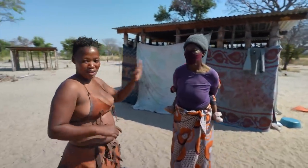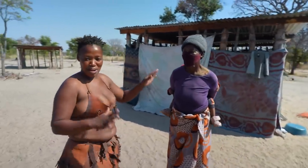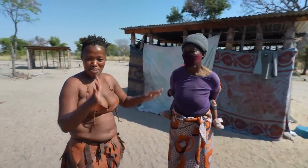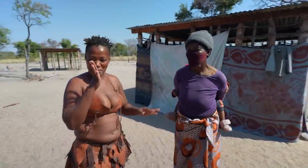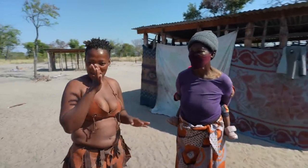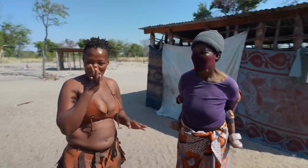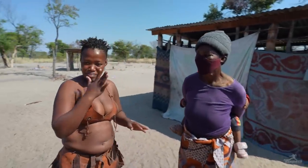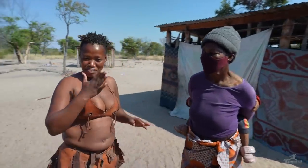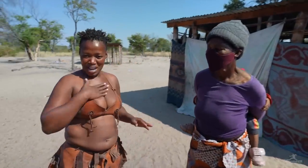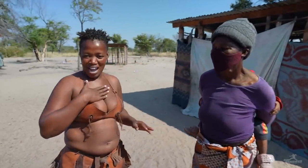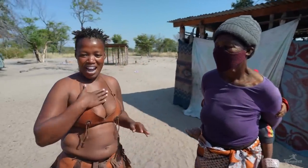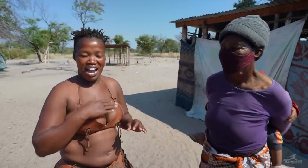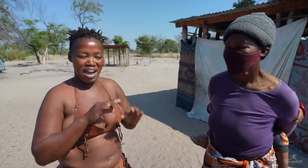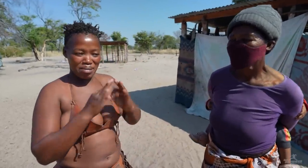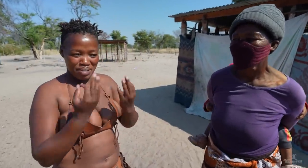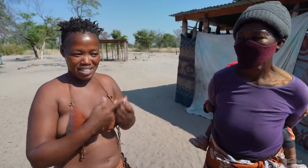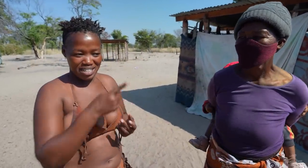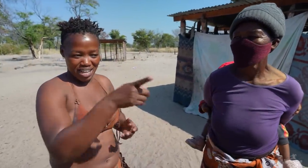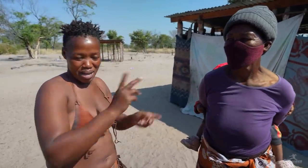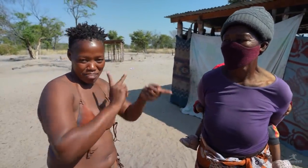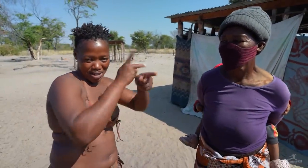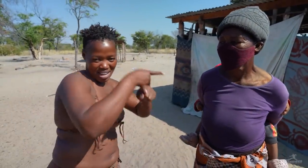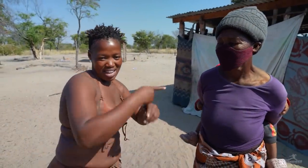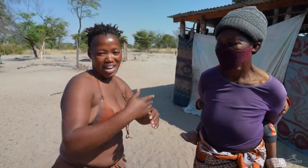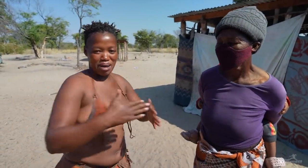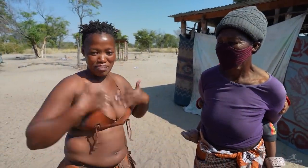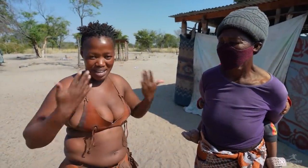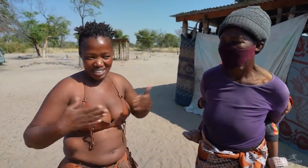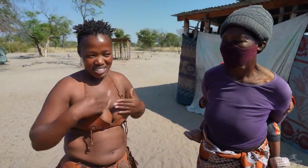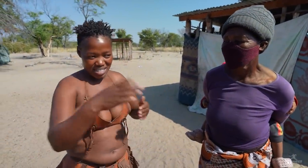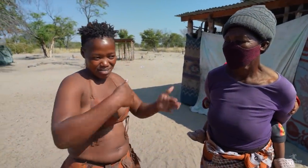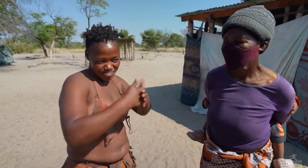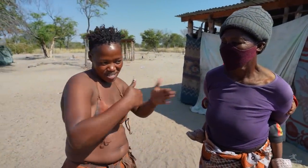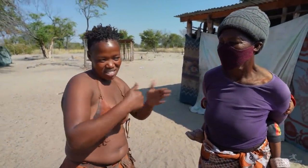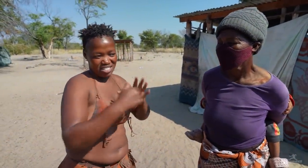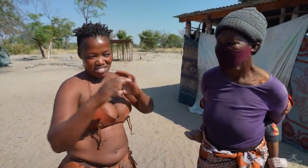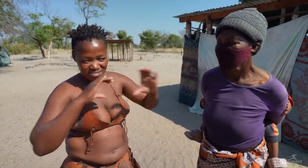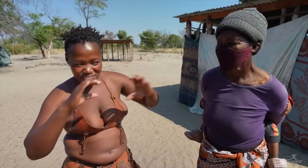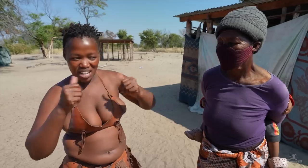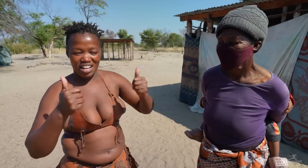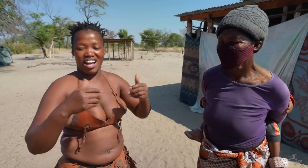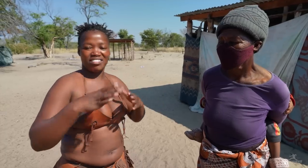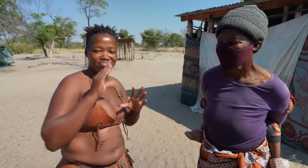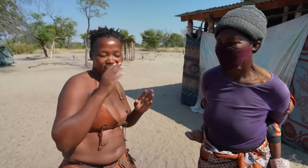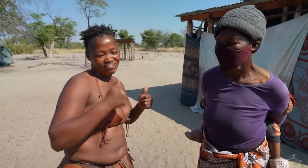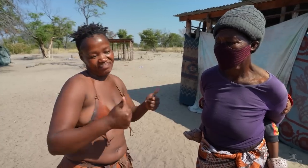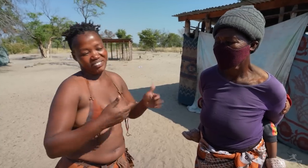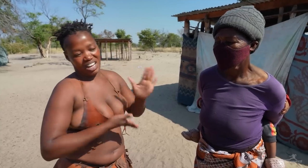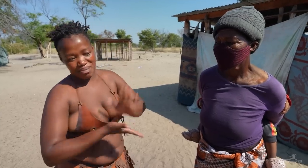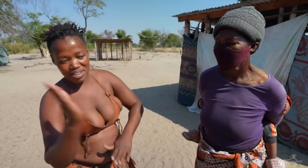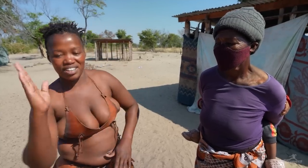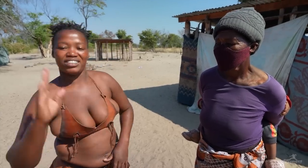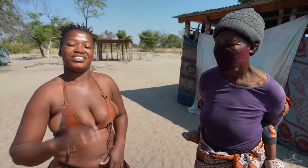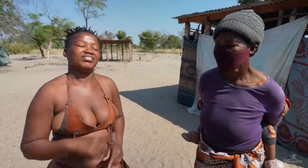This is my mother. I’m happy that our family all lives close together so we can communicate.